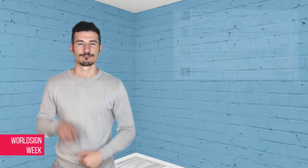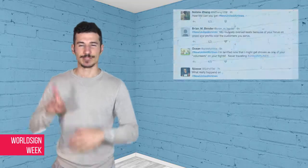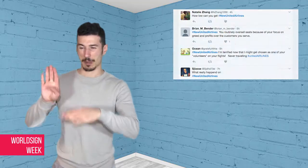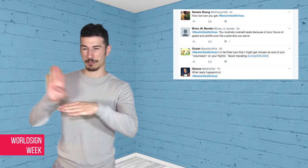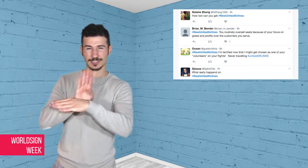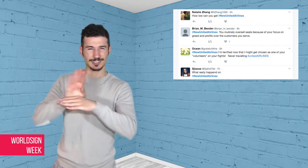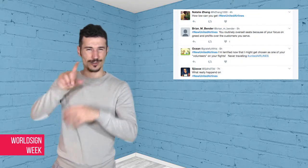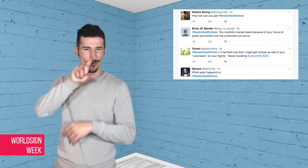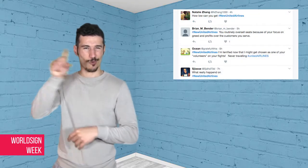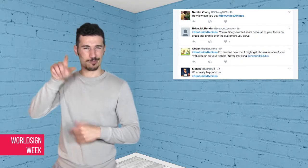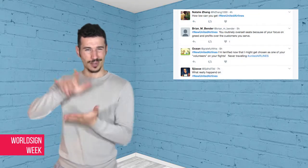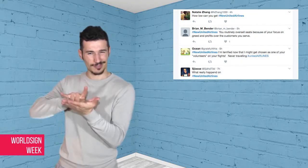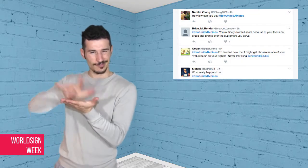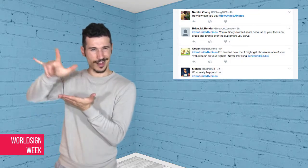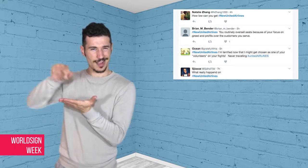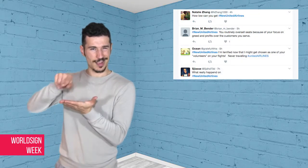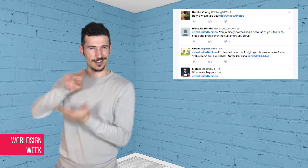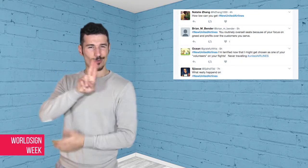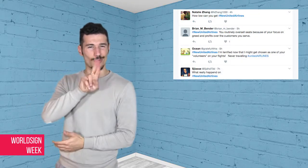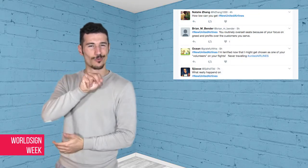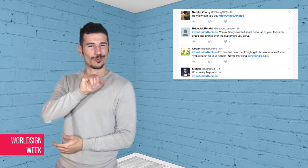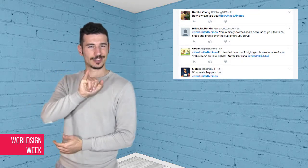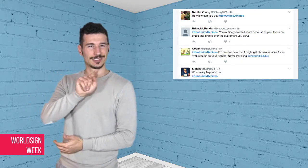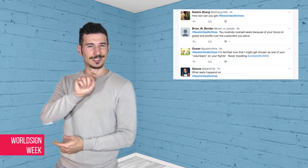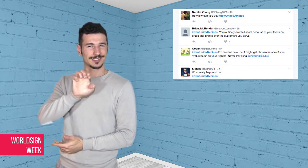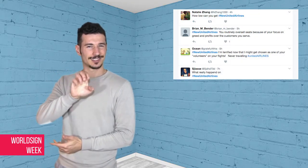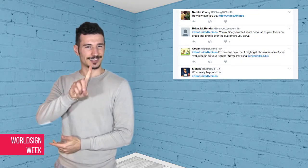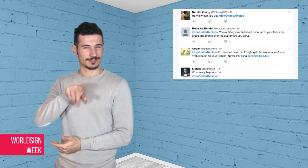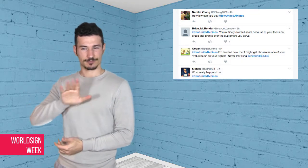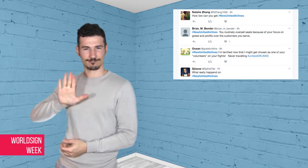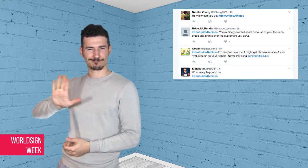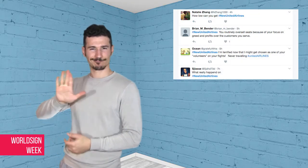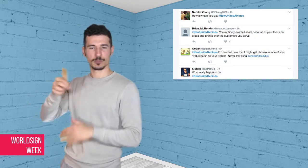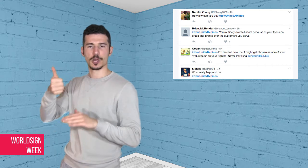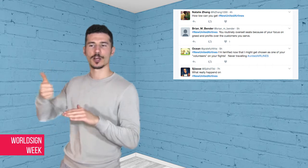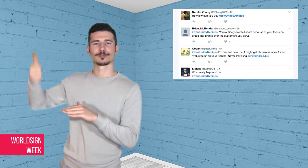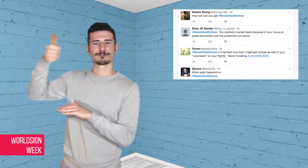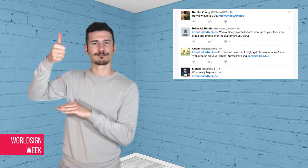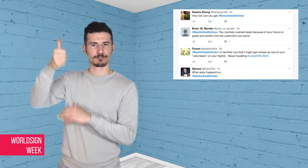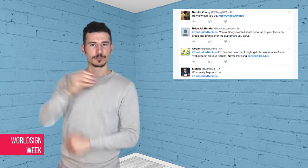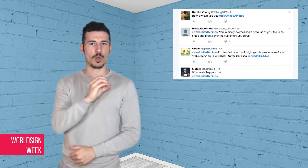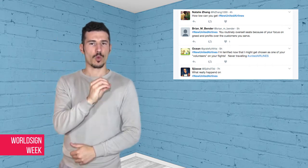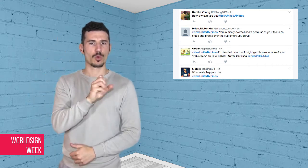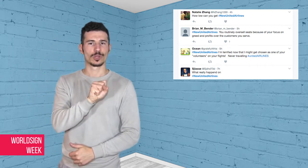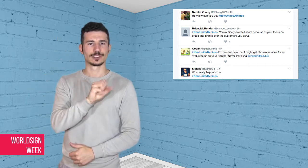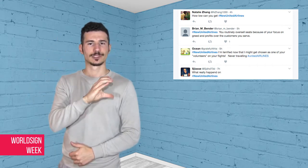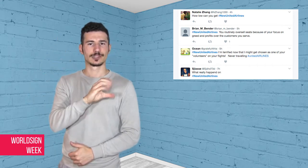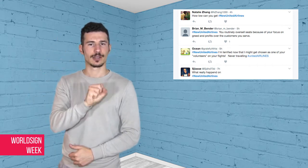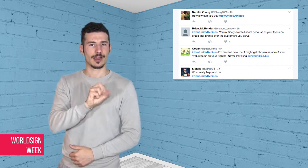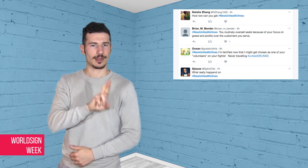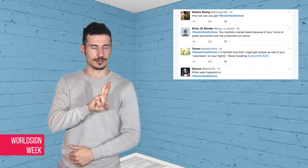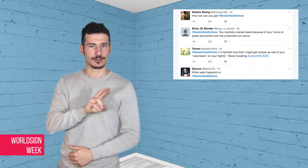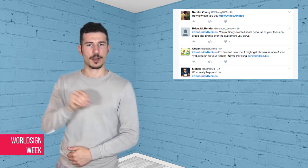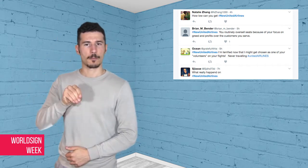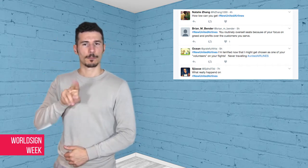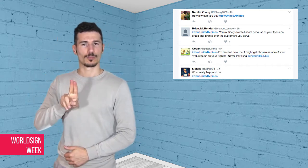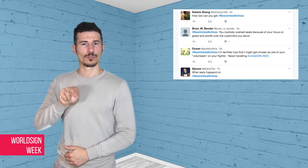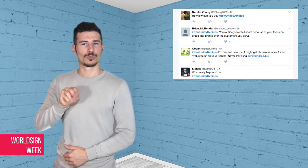United’s CEO Oscar Munoz was criticized for trying to soften the situation by